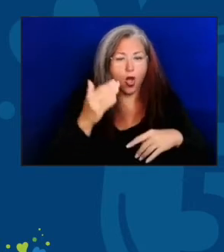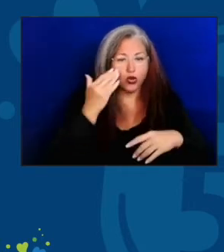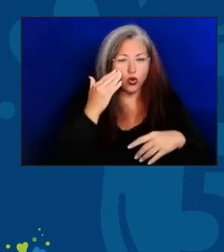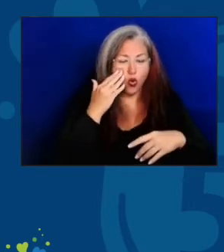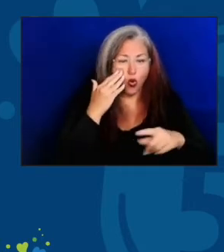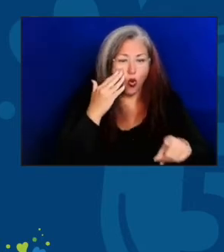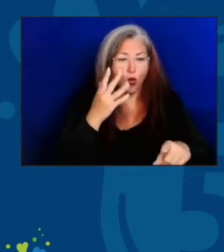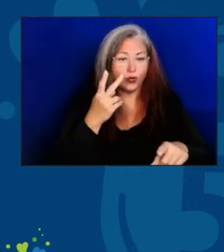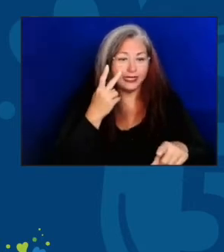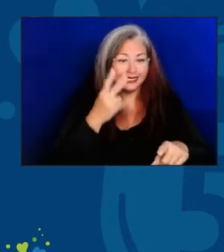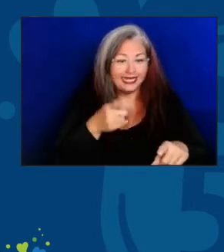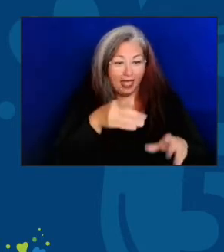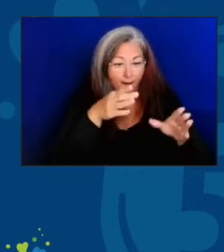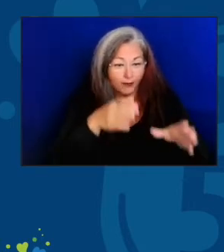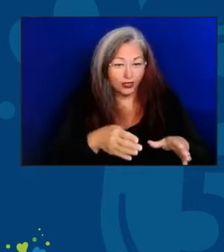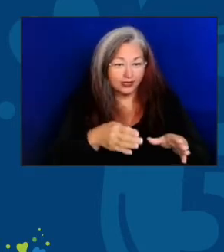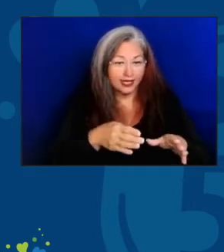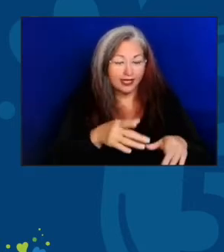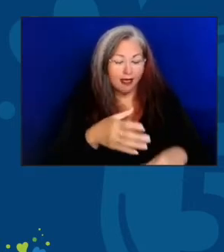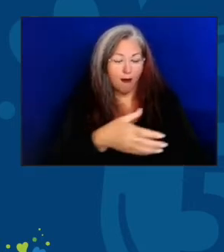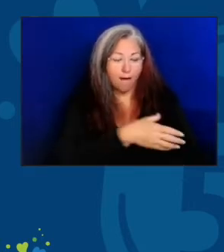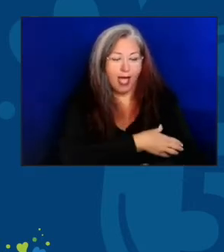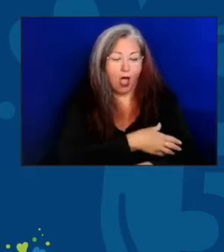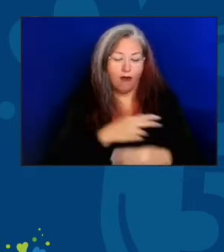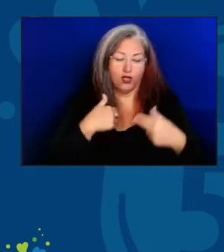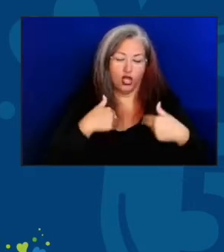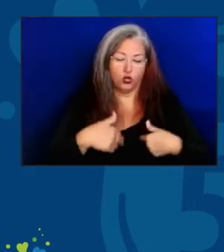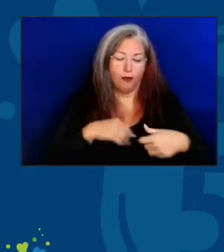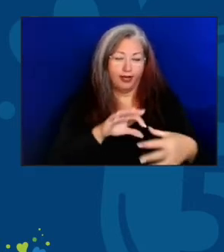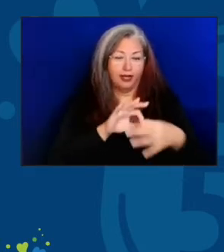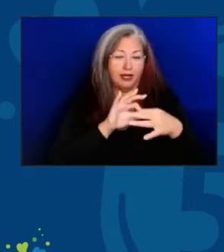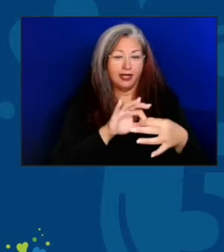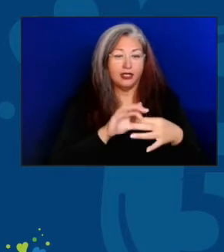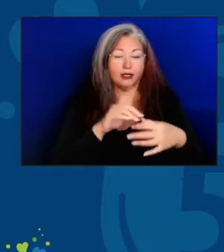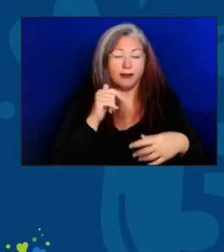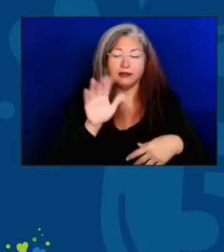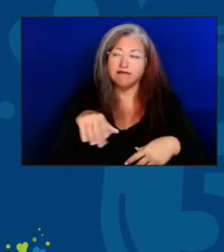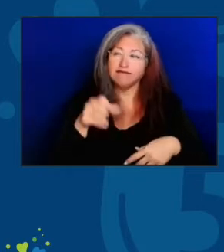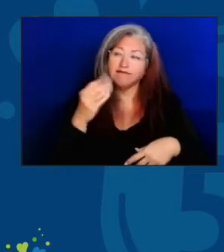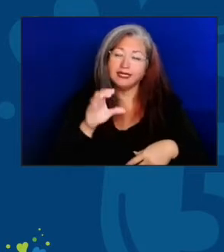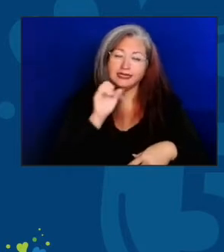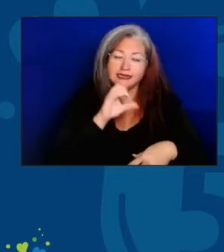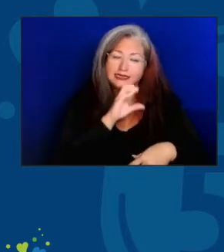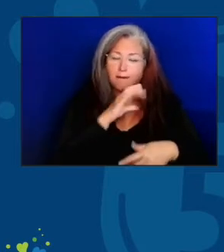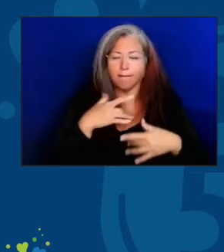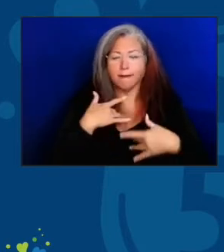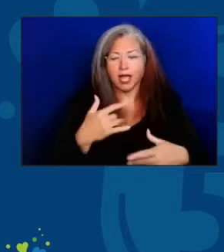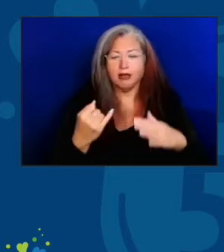in a given day -- that power of the human connection -- because so many seniors are also isolated and lonely,